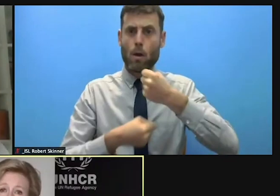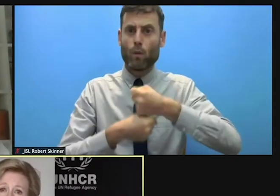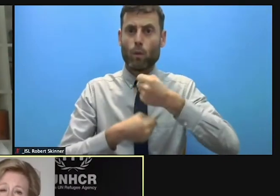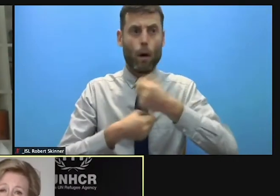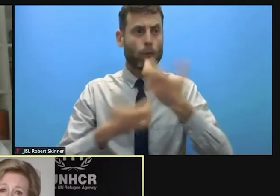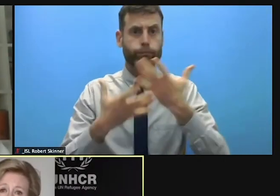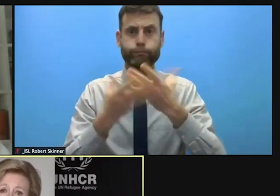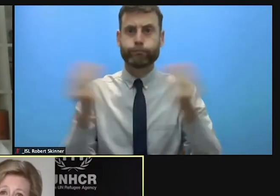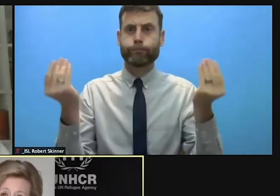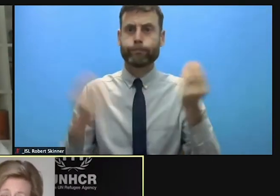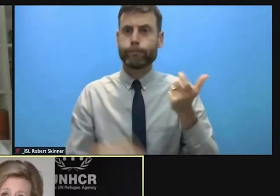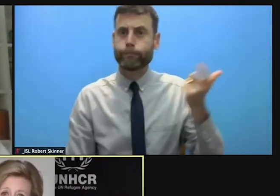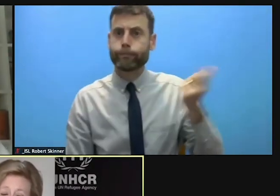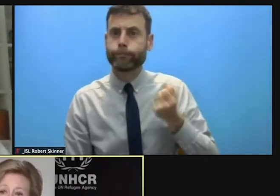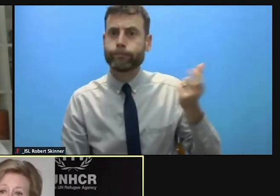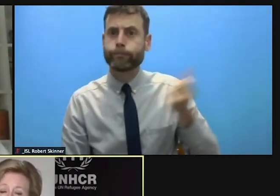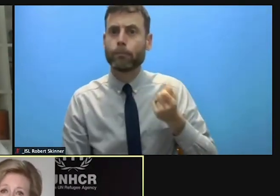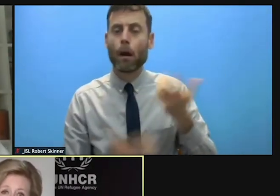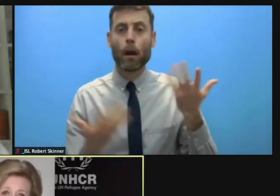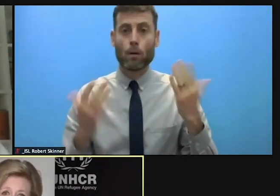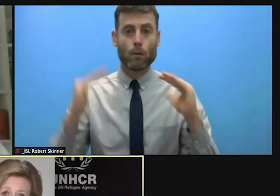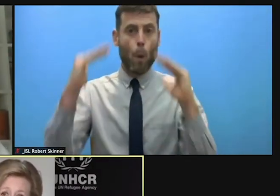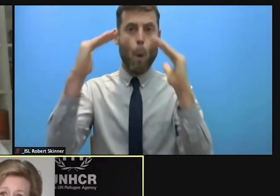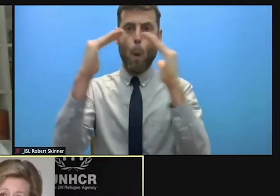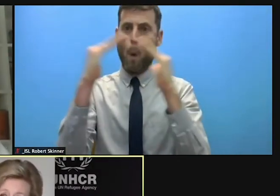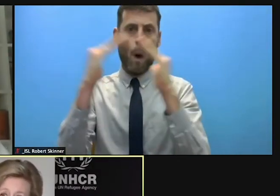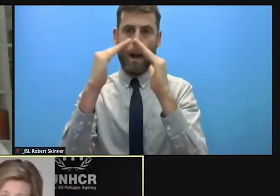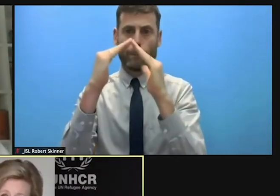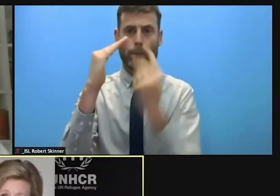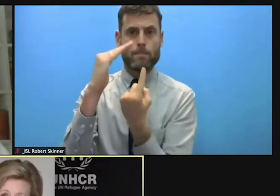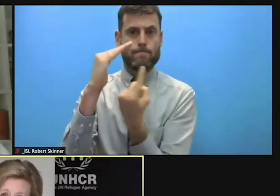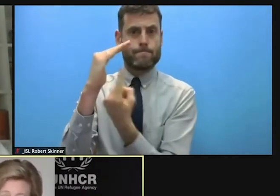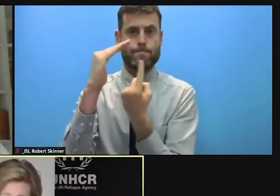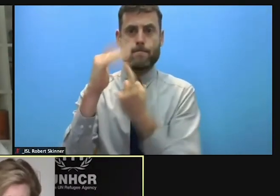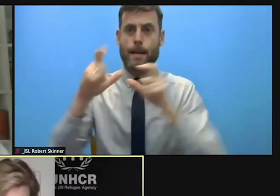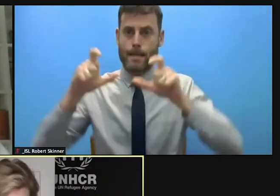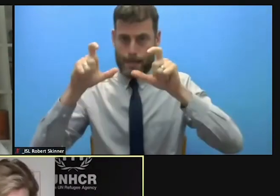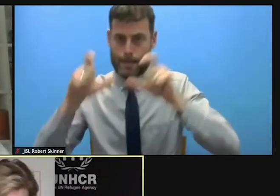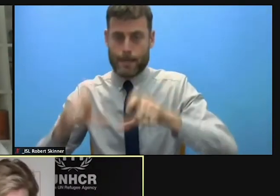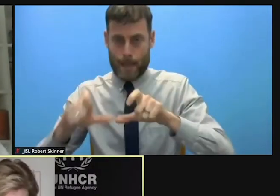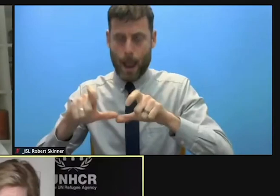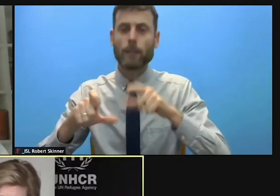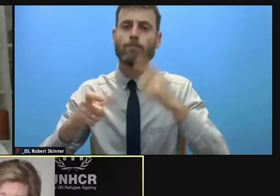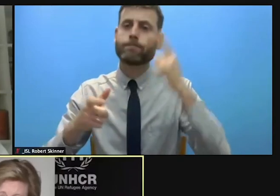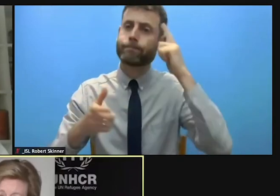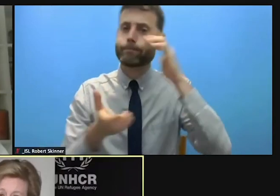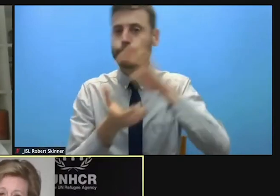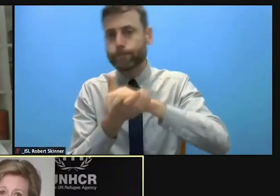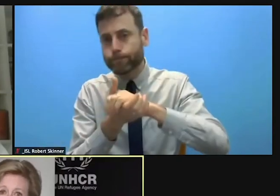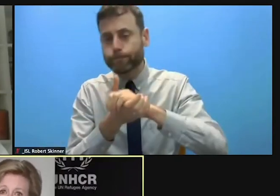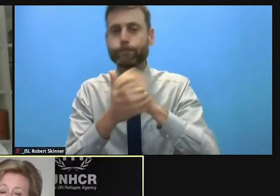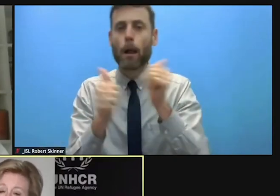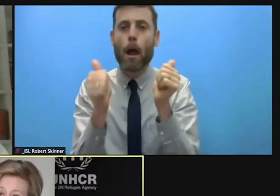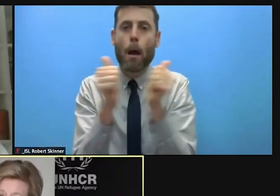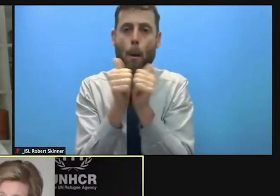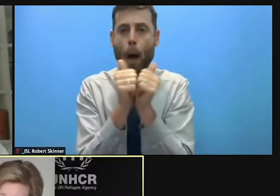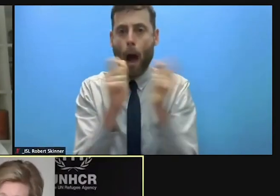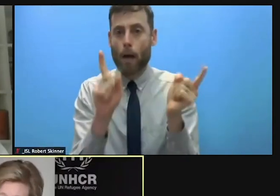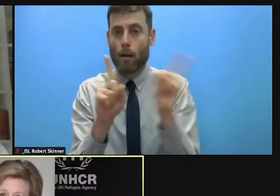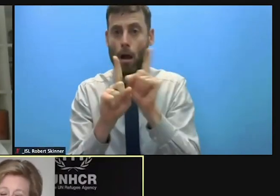in domestic violence and we've seen in extraordinary numbers. Or call centers for example